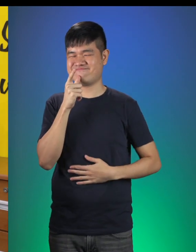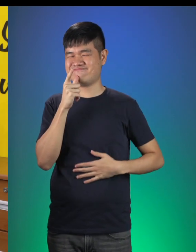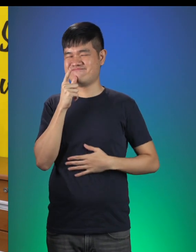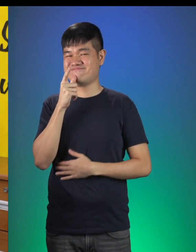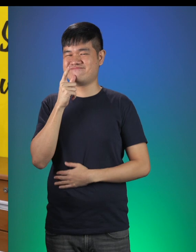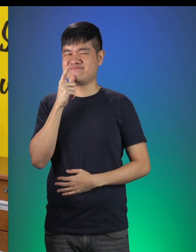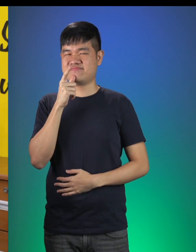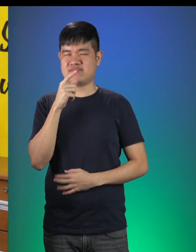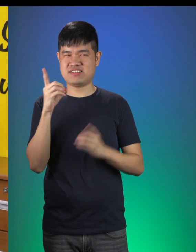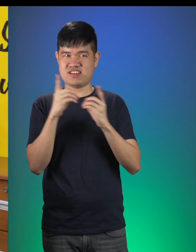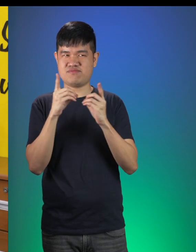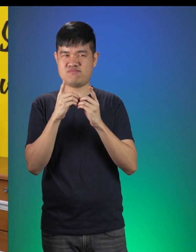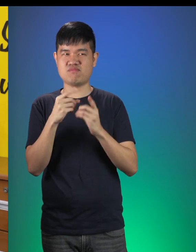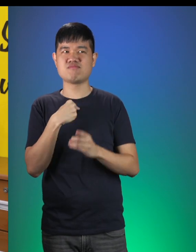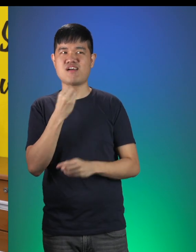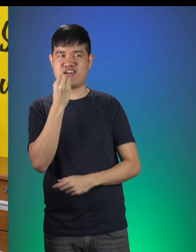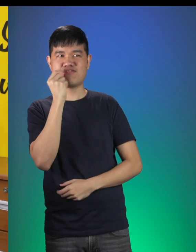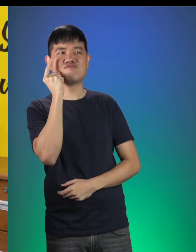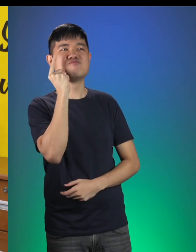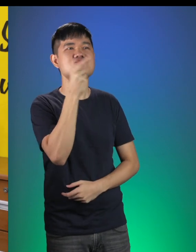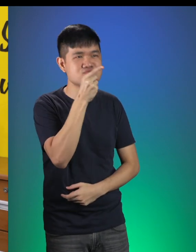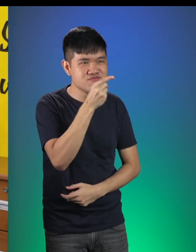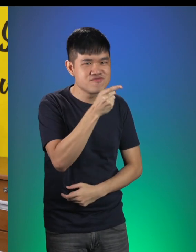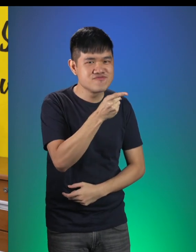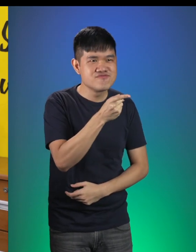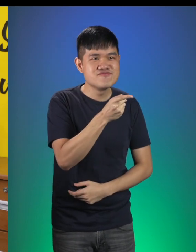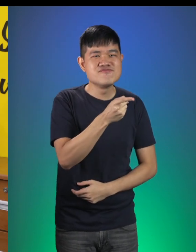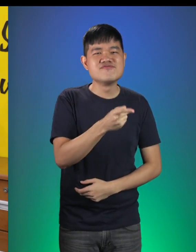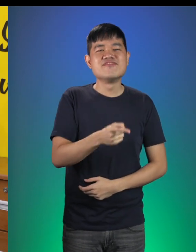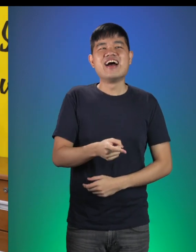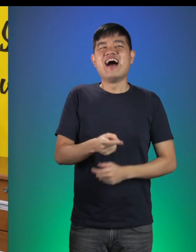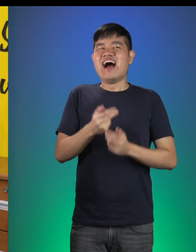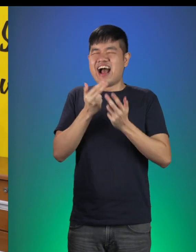And for dessert I shall have you! Hahahaha...